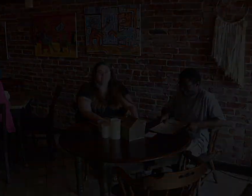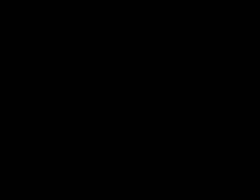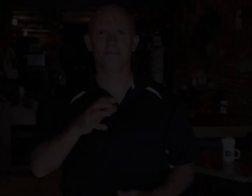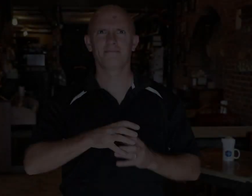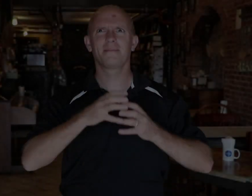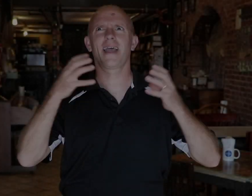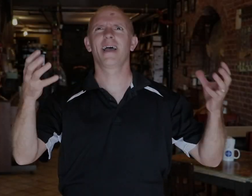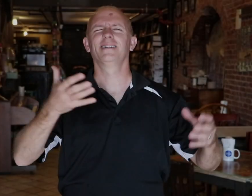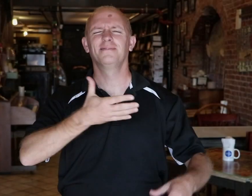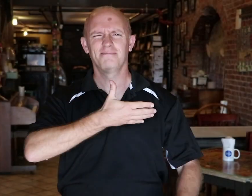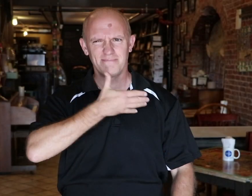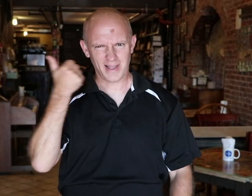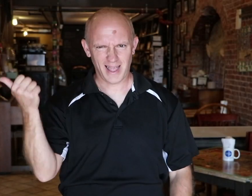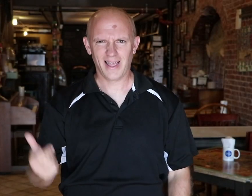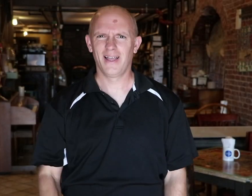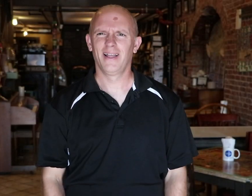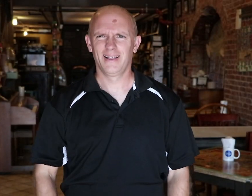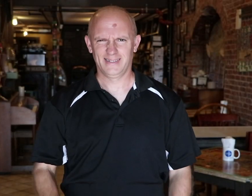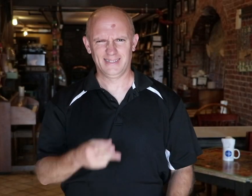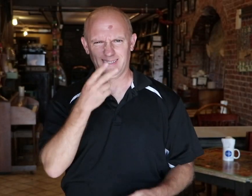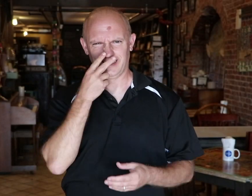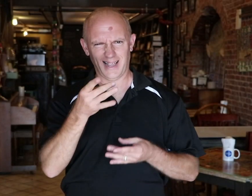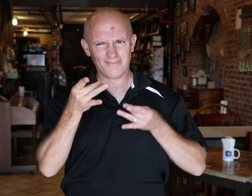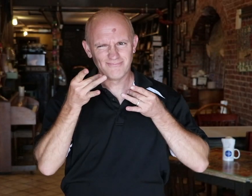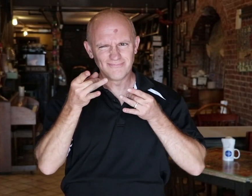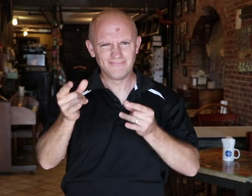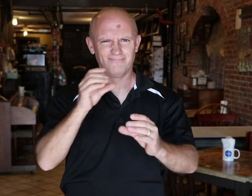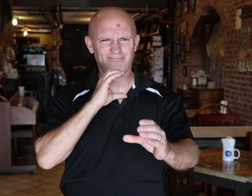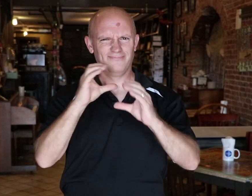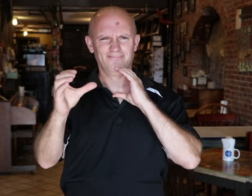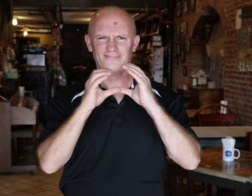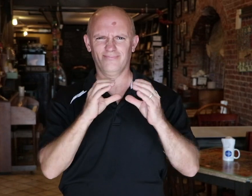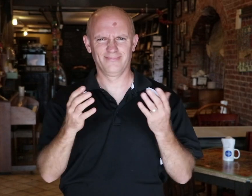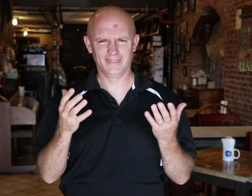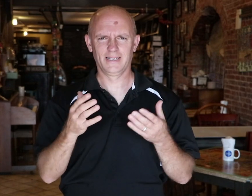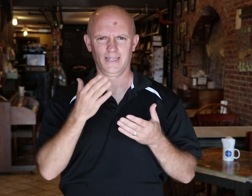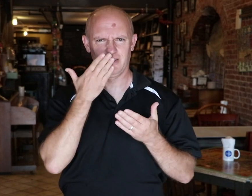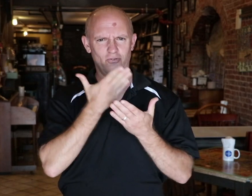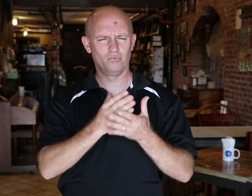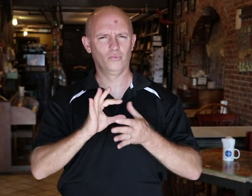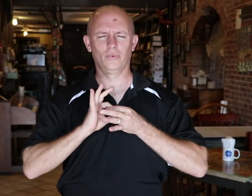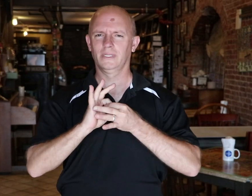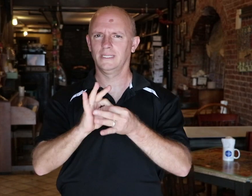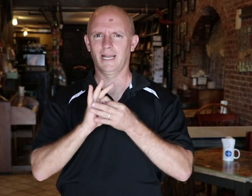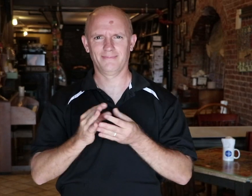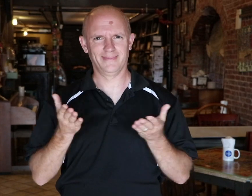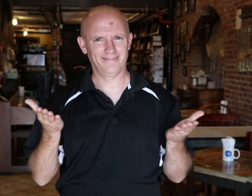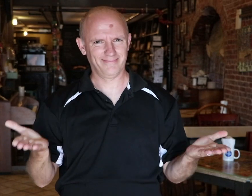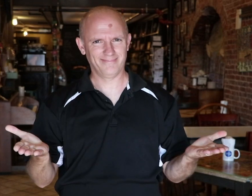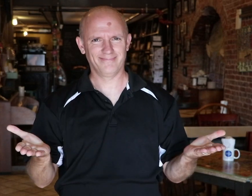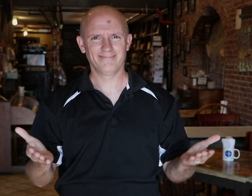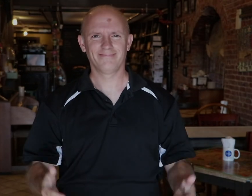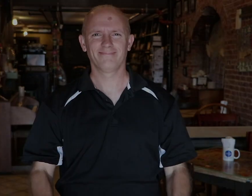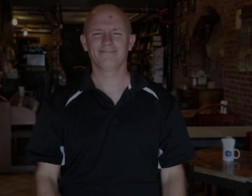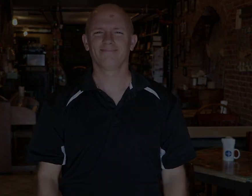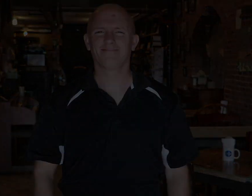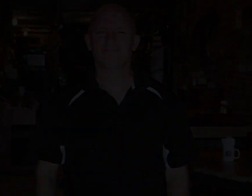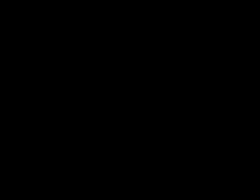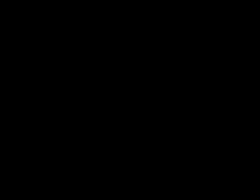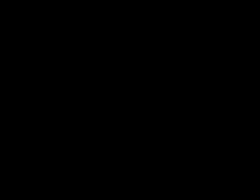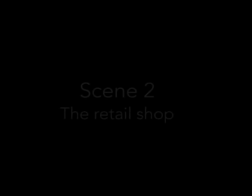That was much better. See effective communication builds good relationships.